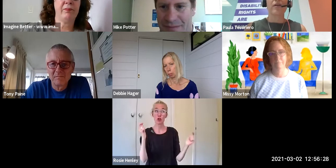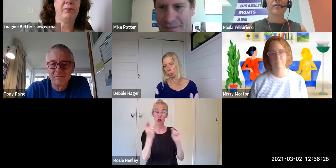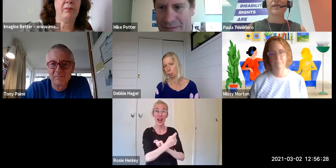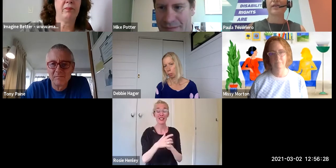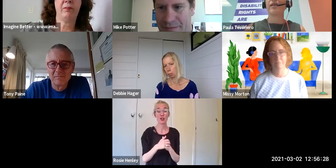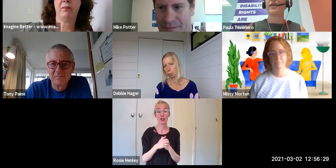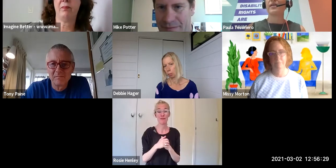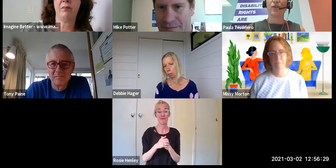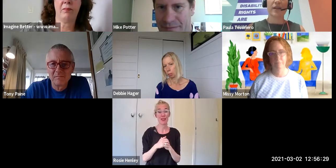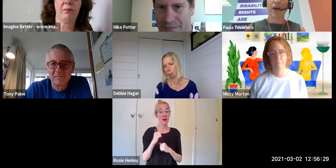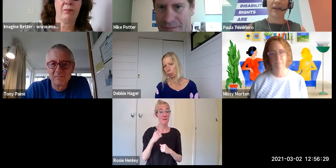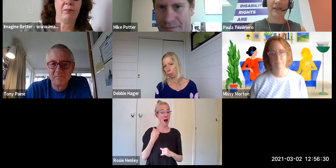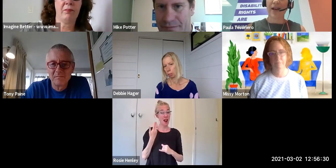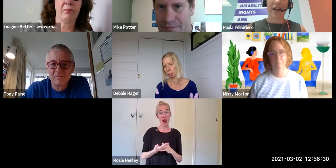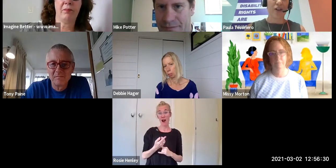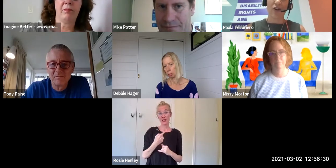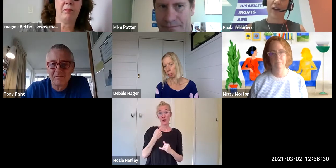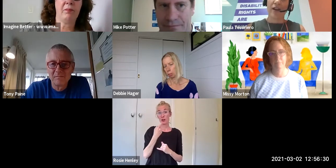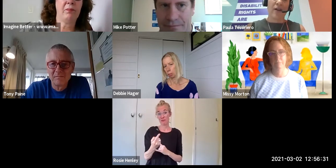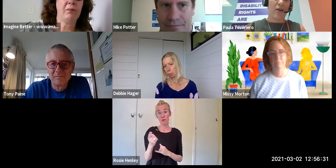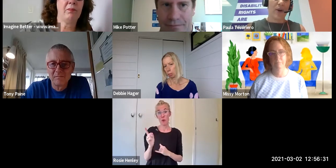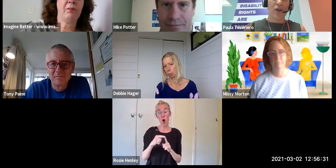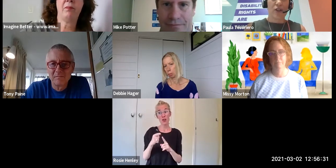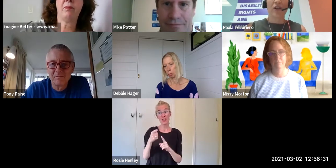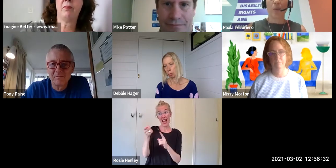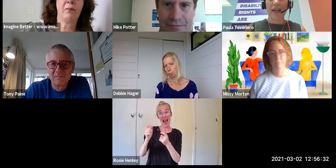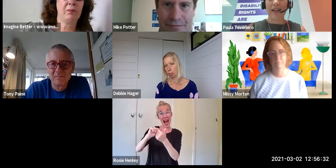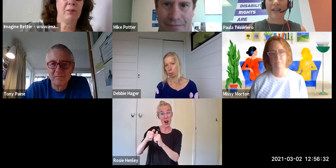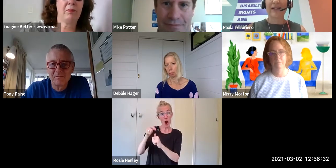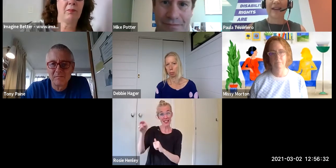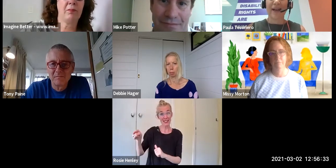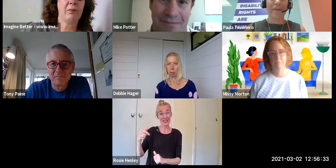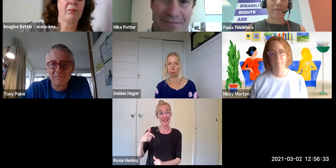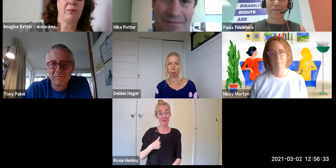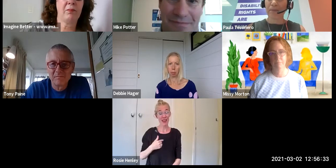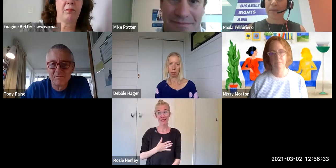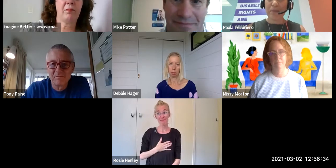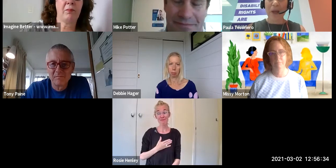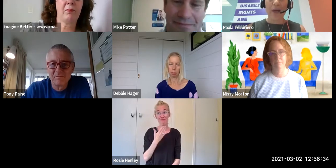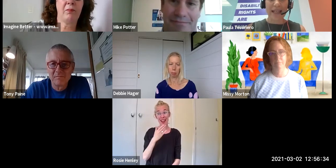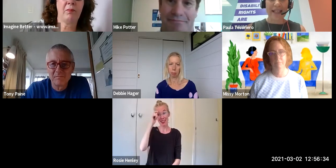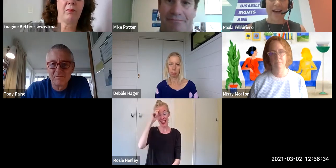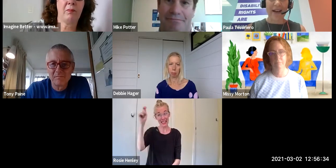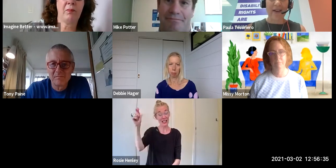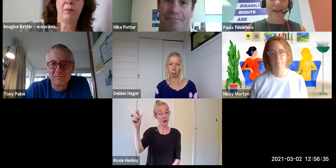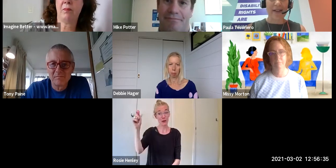Because as you said Mike at the start 'oh my gosh, we need um. We need our allies'.